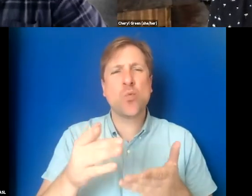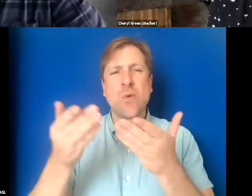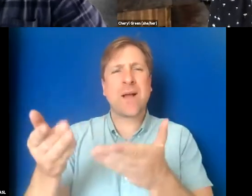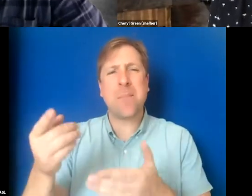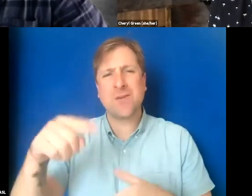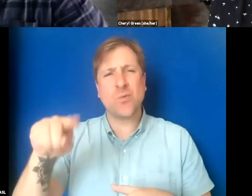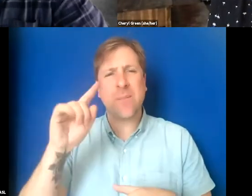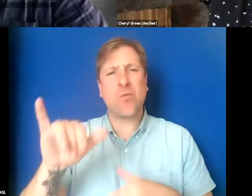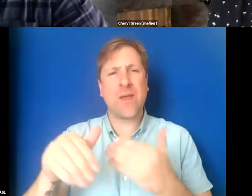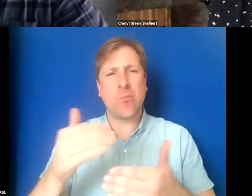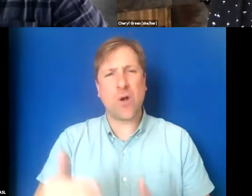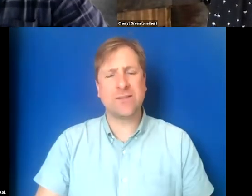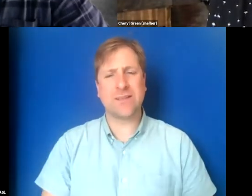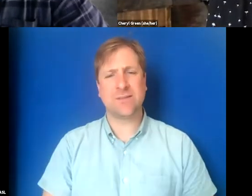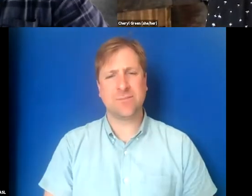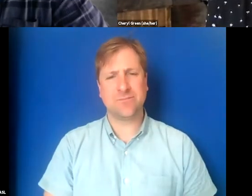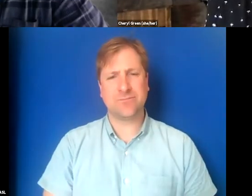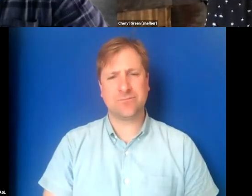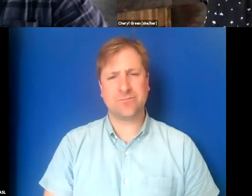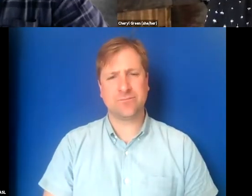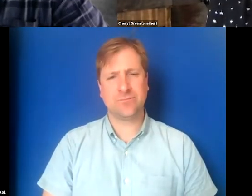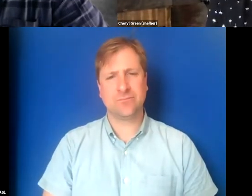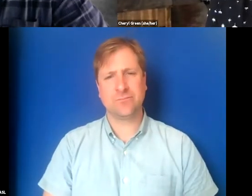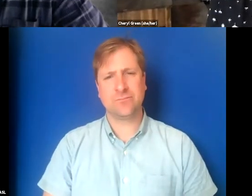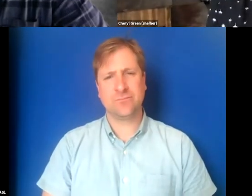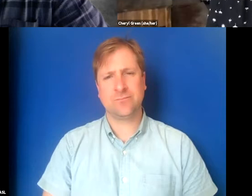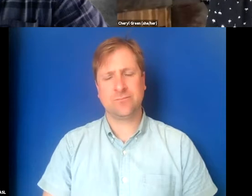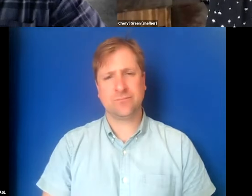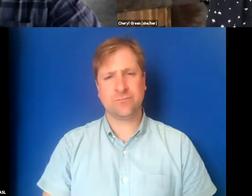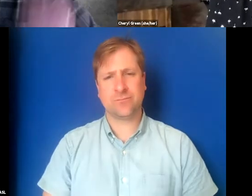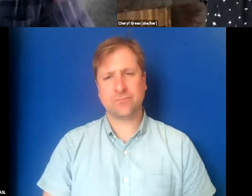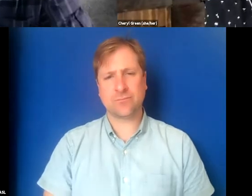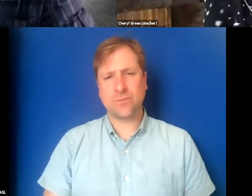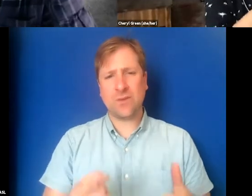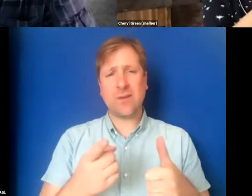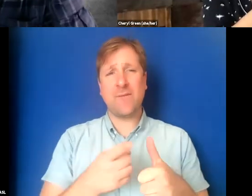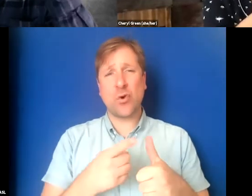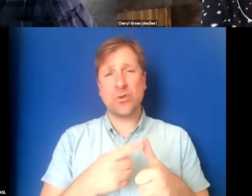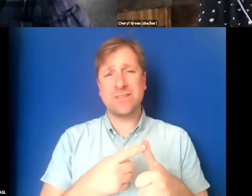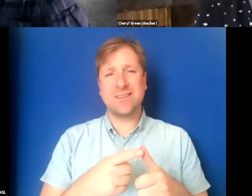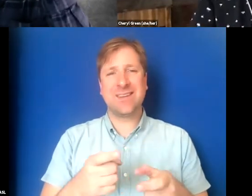for the process that they should take on? First is give yourself a pat on the back.